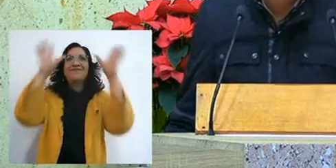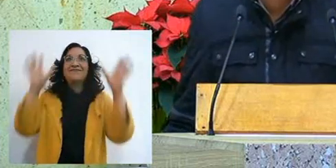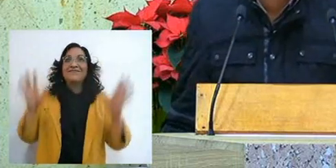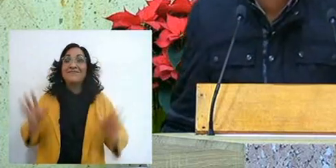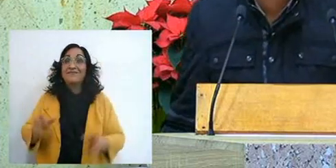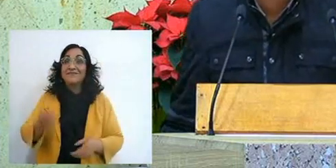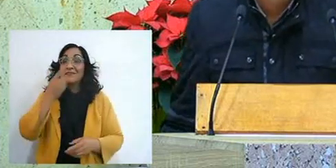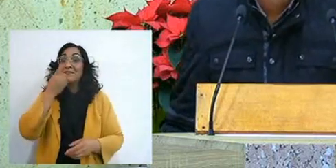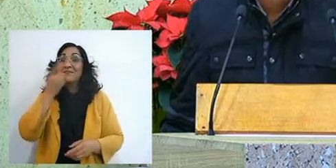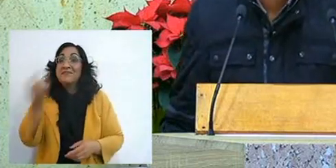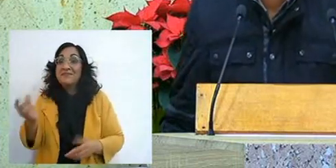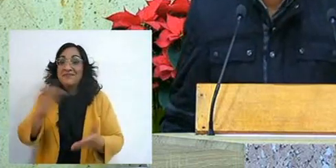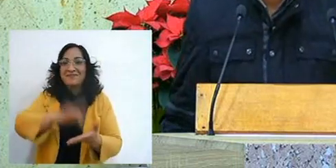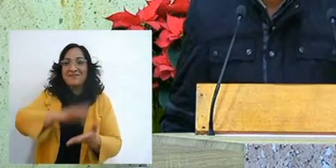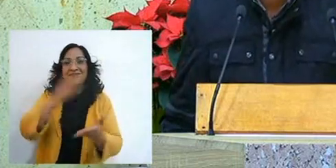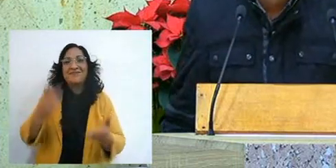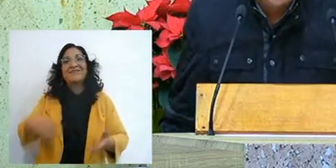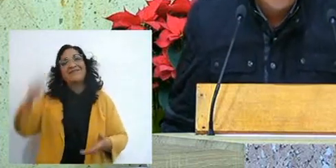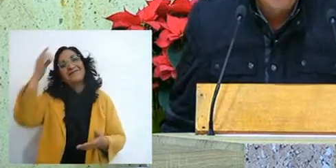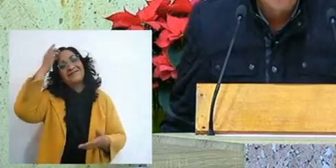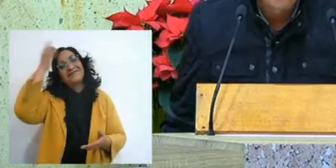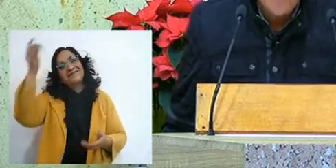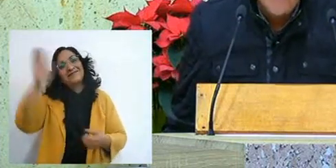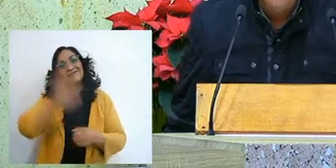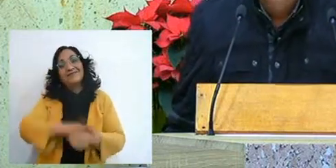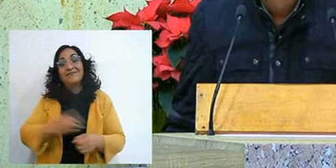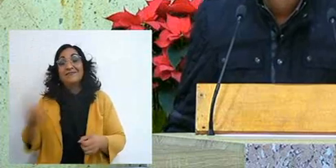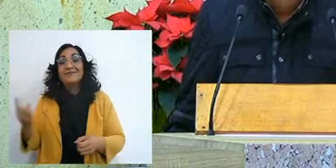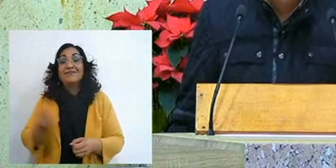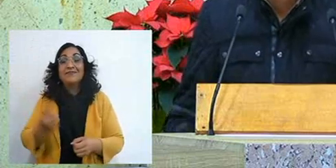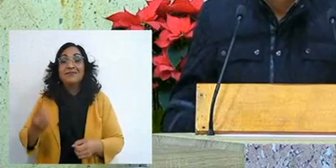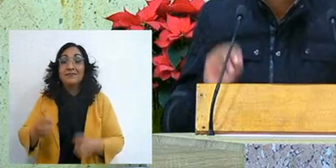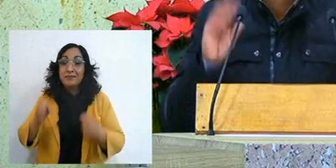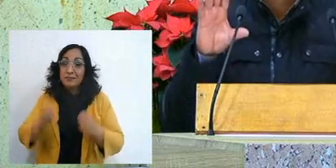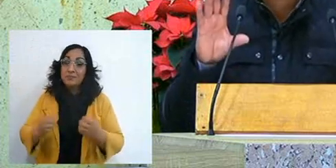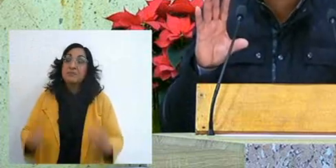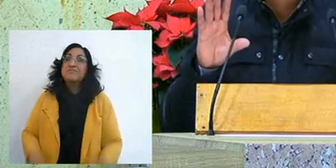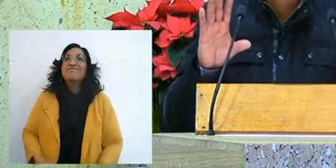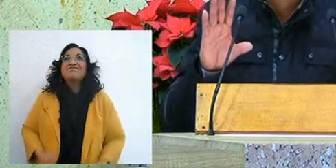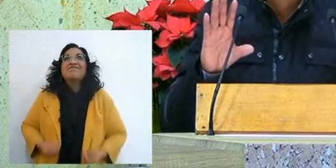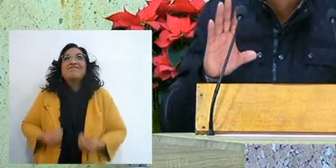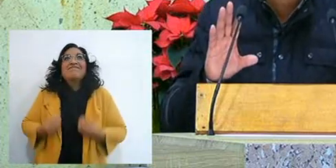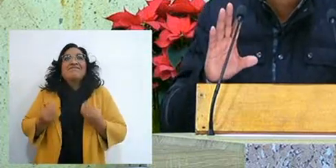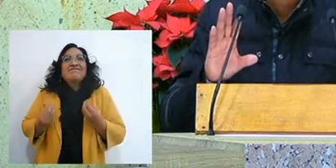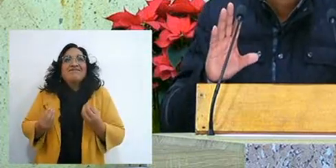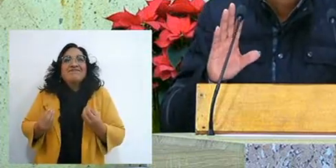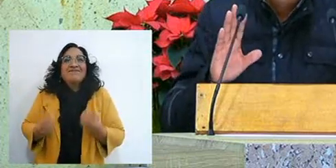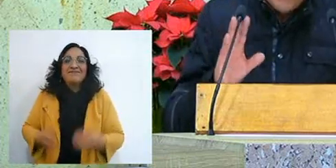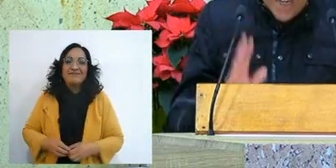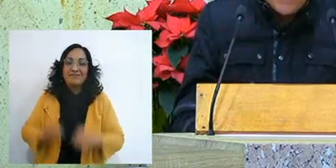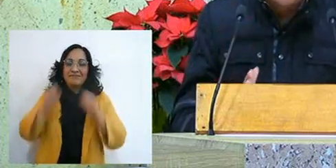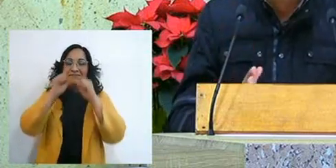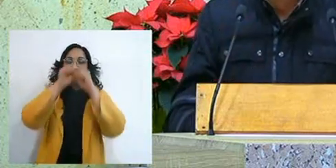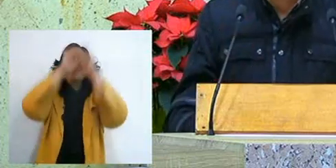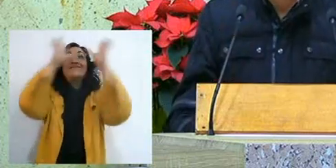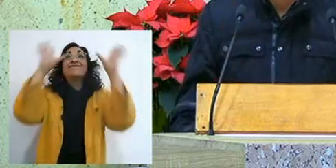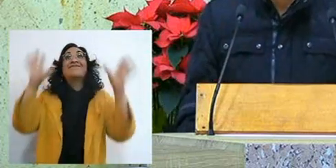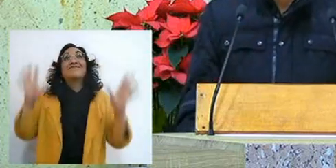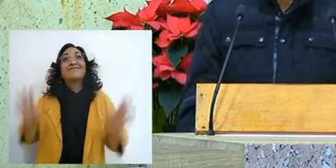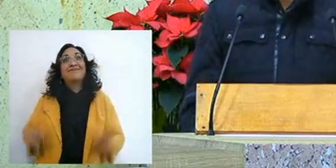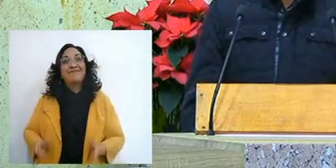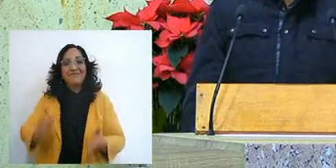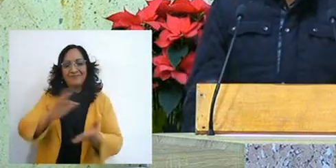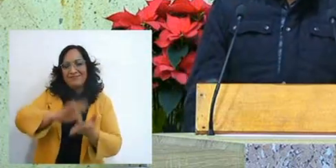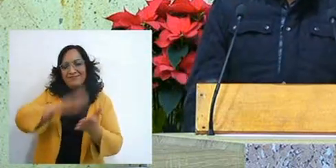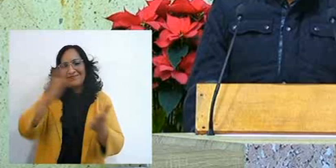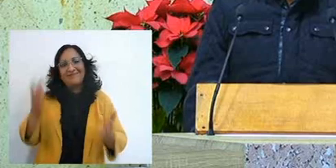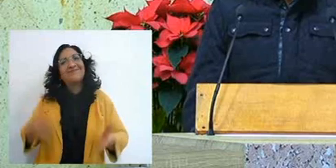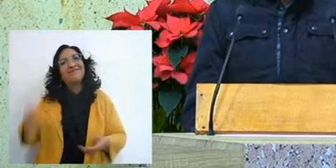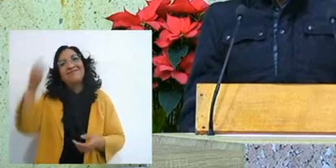thank God because I opened my eyes again, thank you Lord,